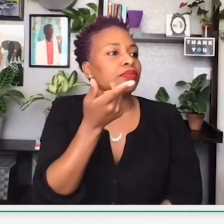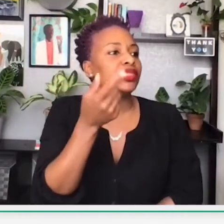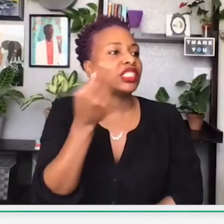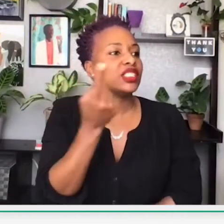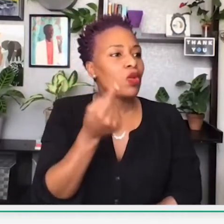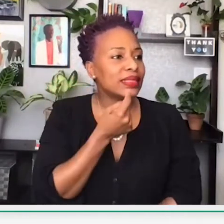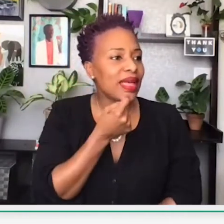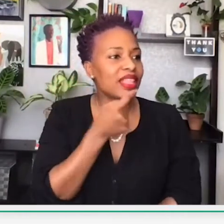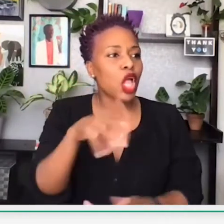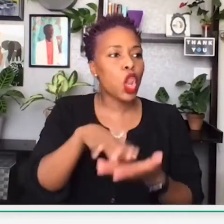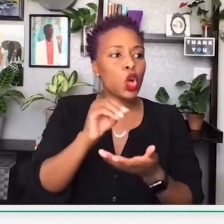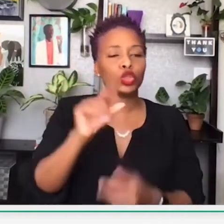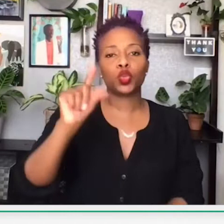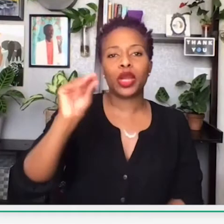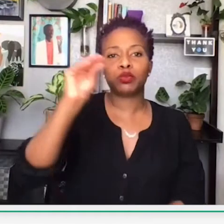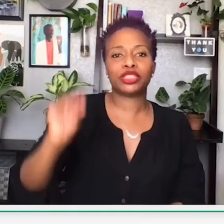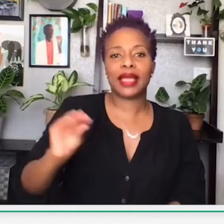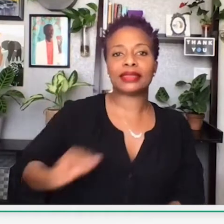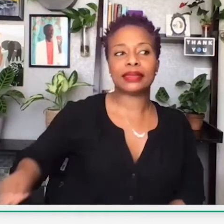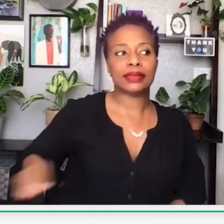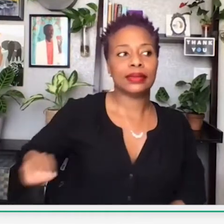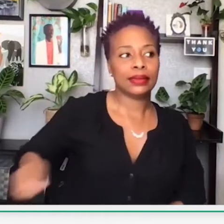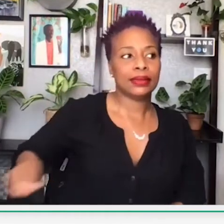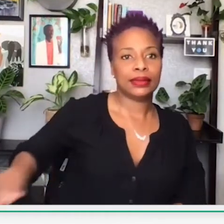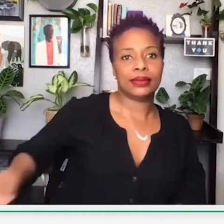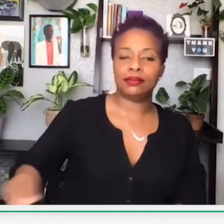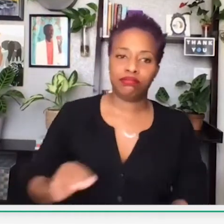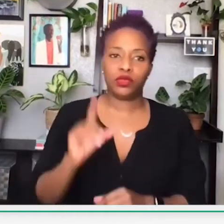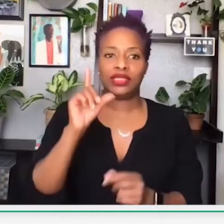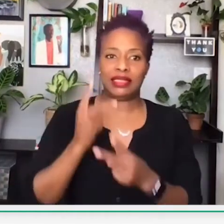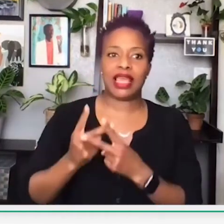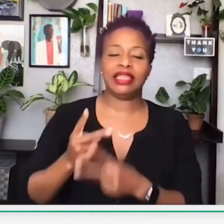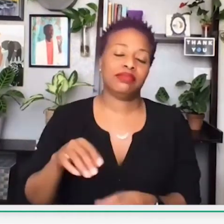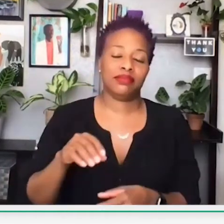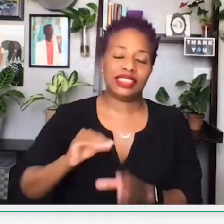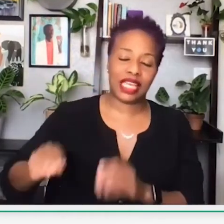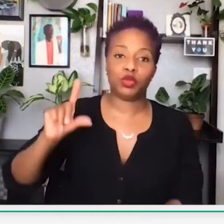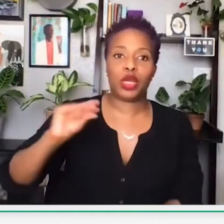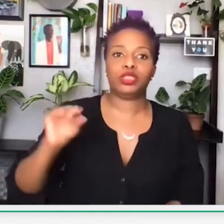or savings account. I actually was taught to leave that at home. Someone told me to save 20%